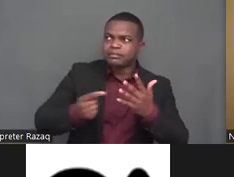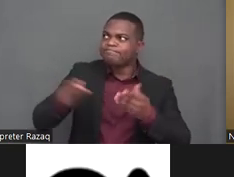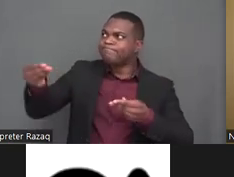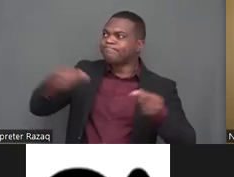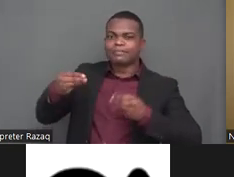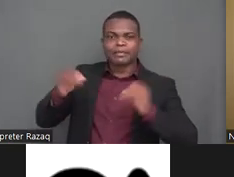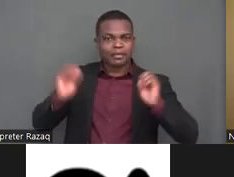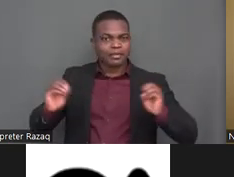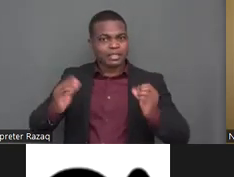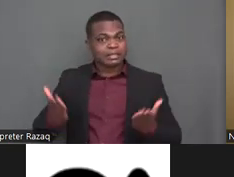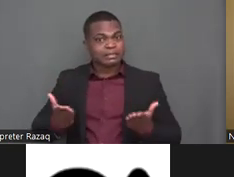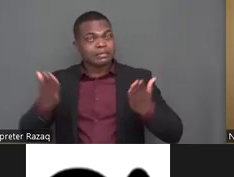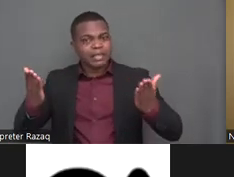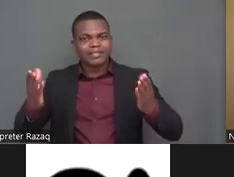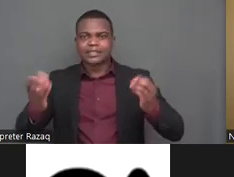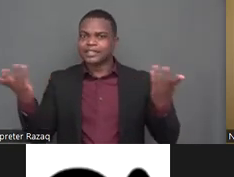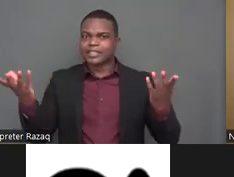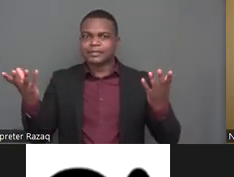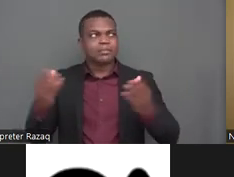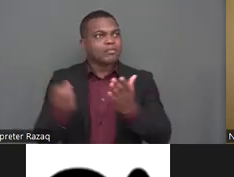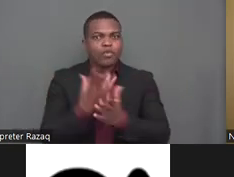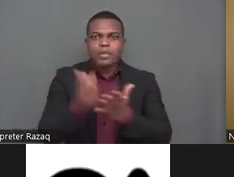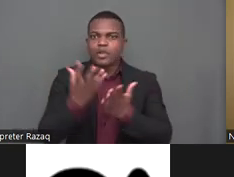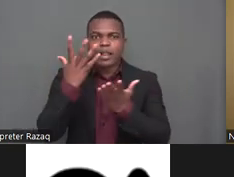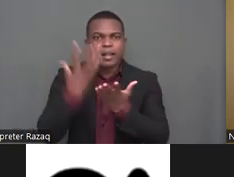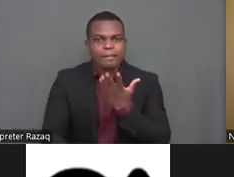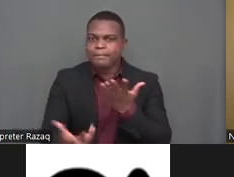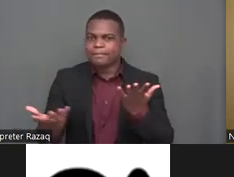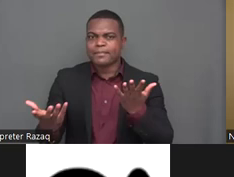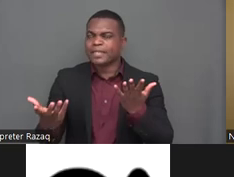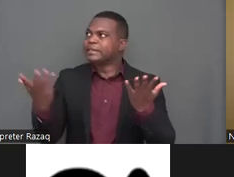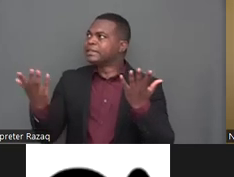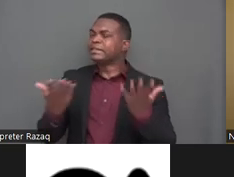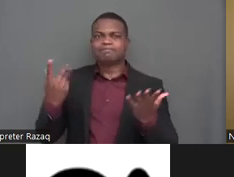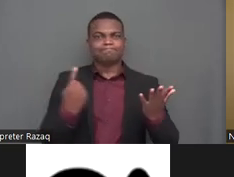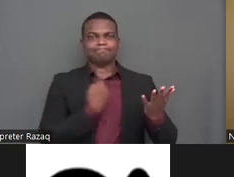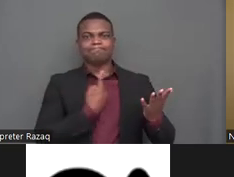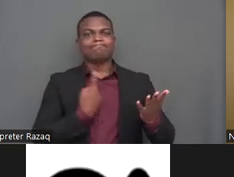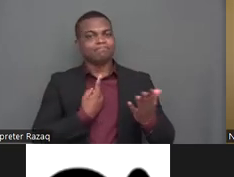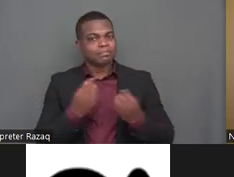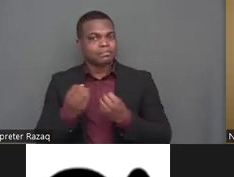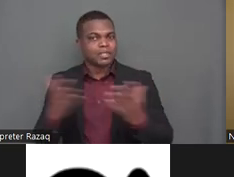to take all necessary measures to ensure the protection and safety of people with disabilities